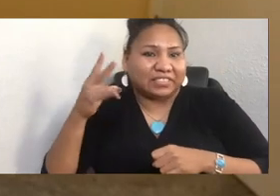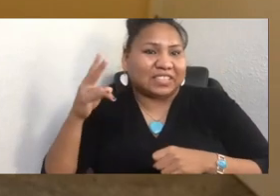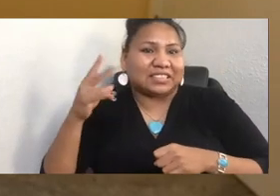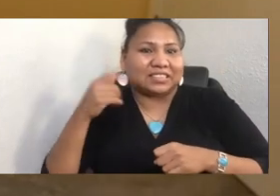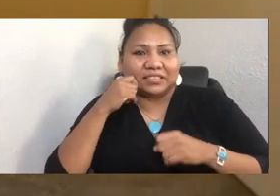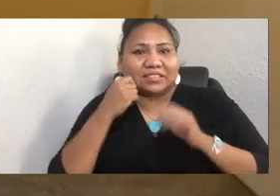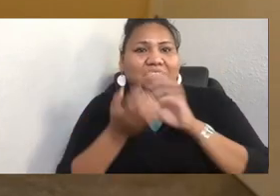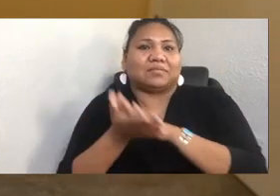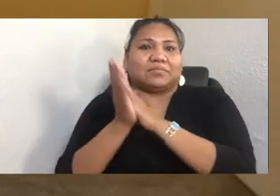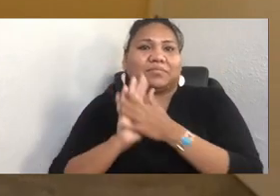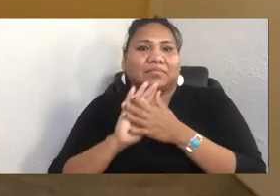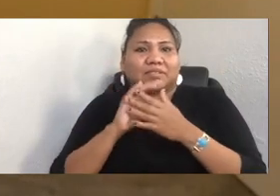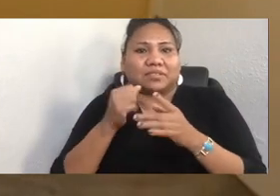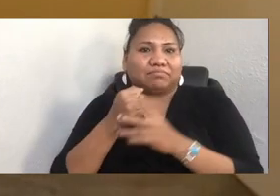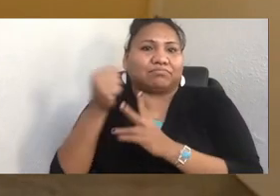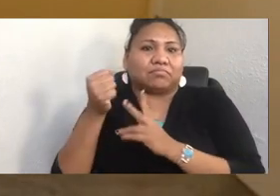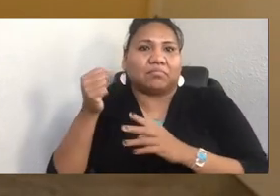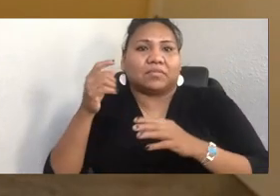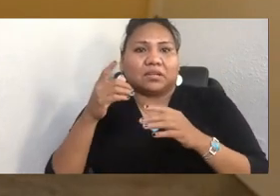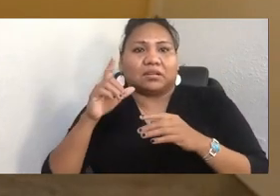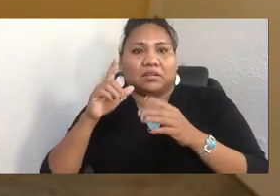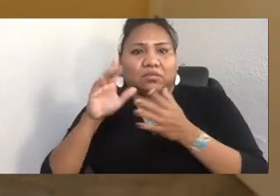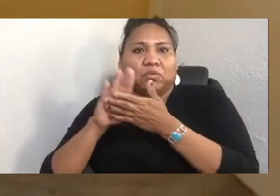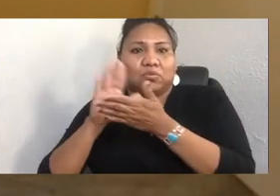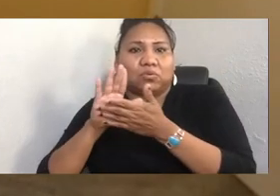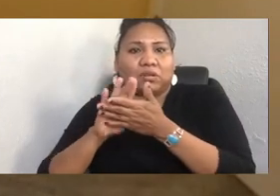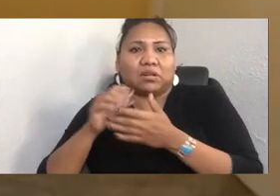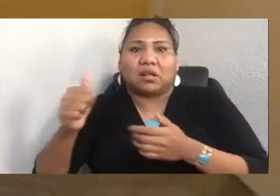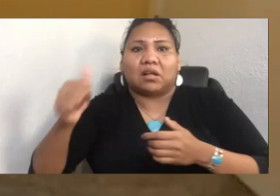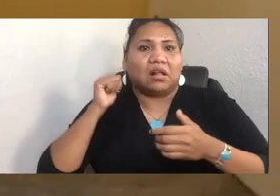program, wouldn't let me in. And Mr Smith went in and advocated for me.